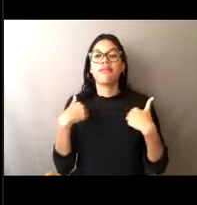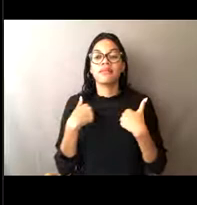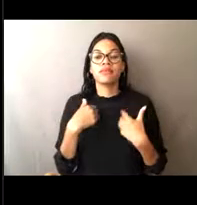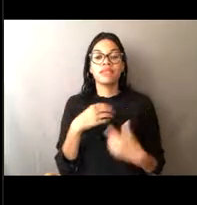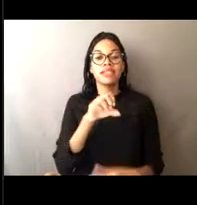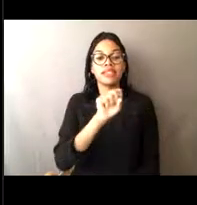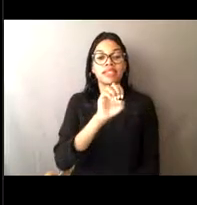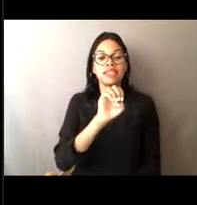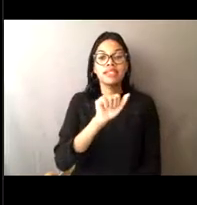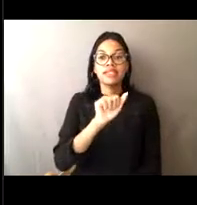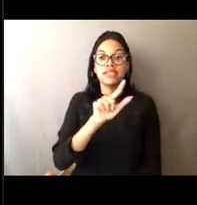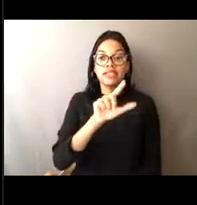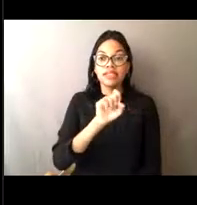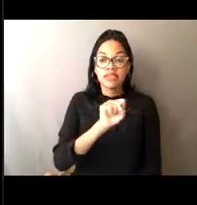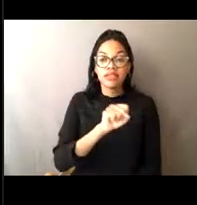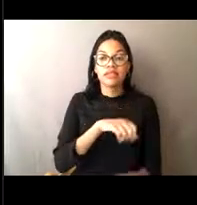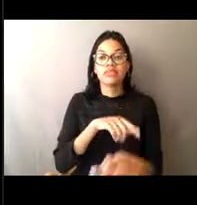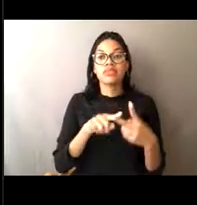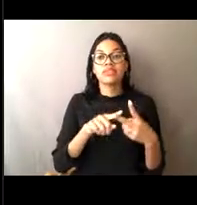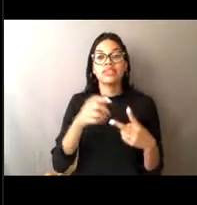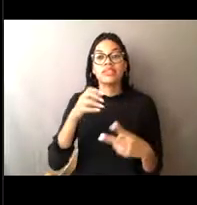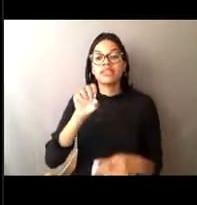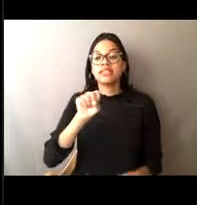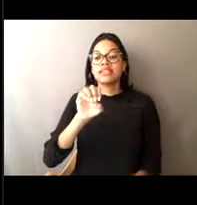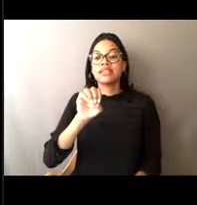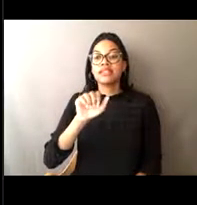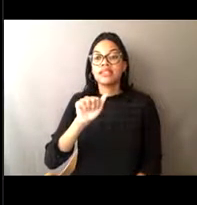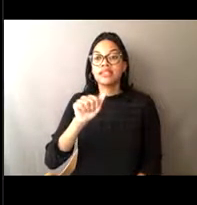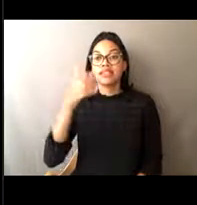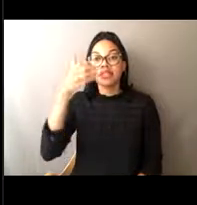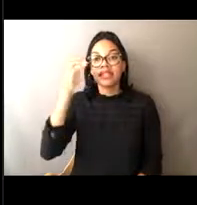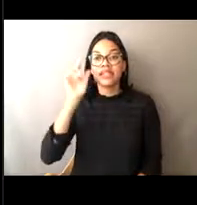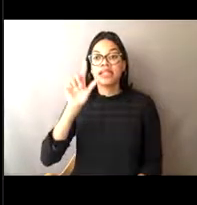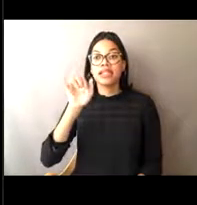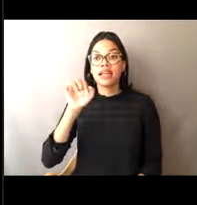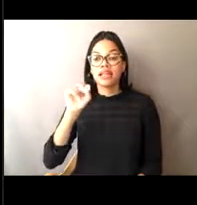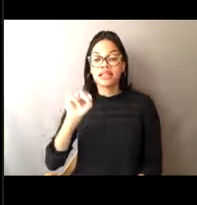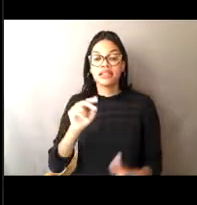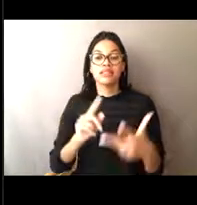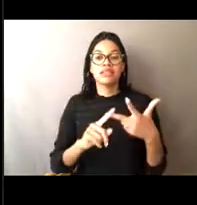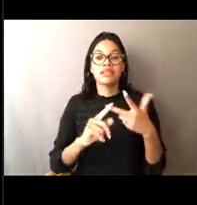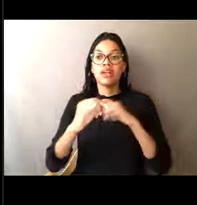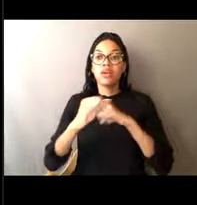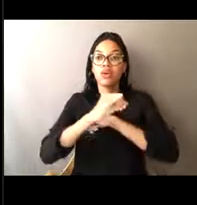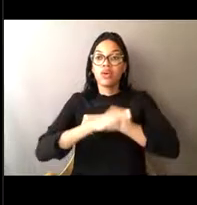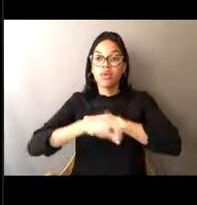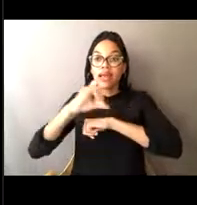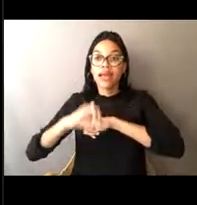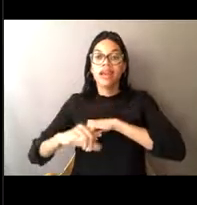various other types of mammals, whales as well. So we work with them in order to ensure